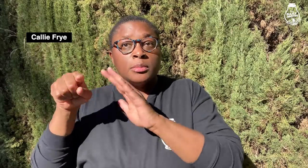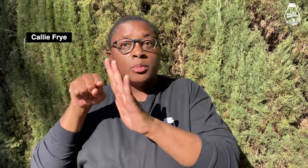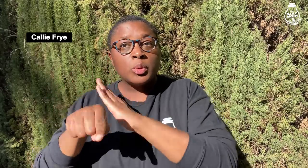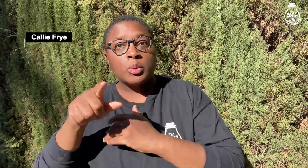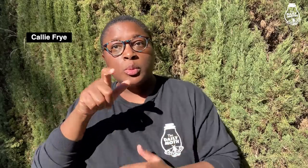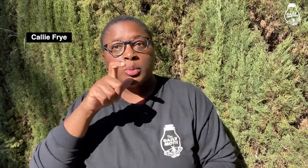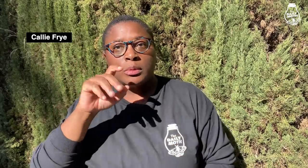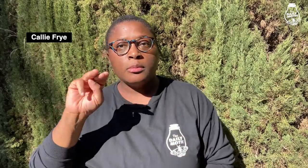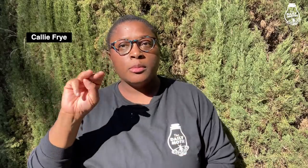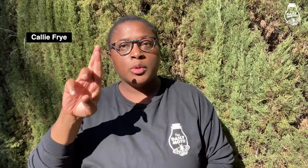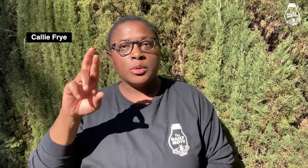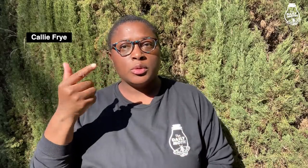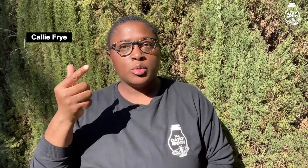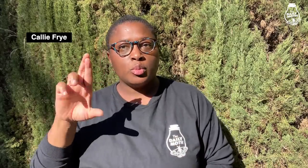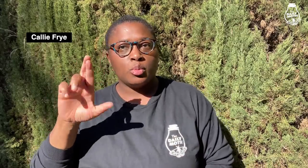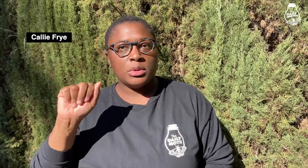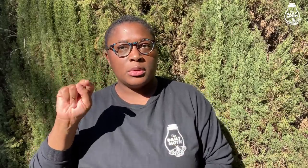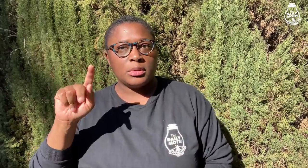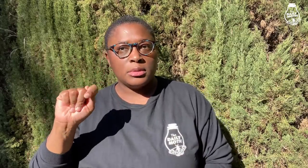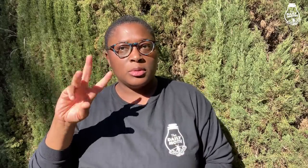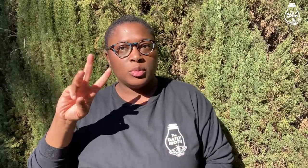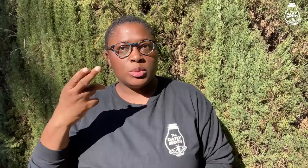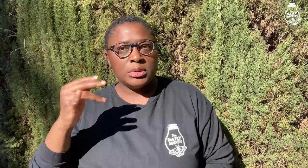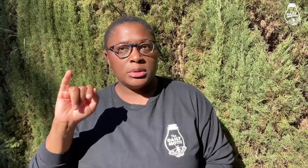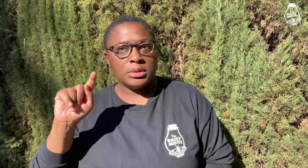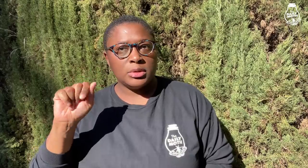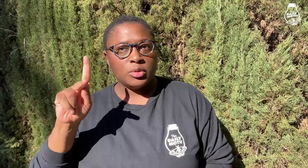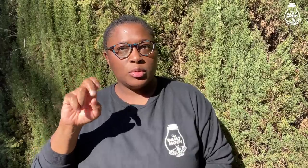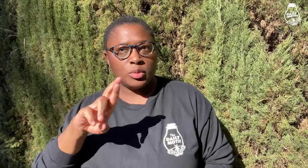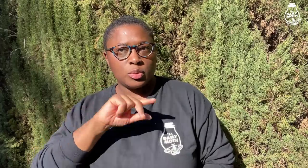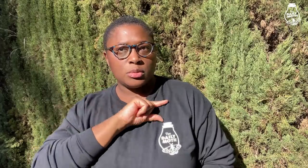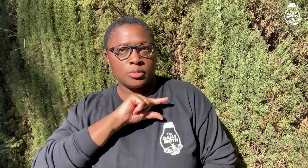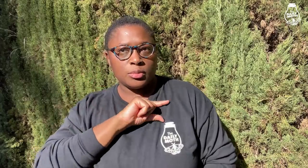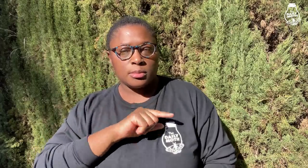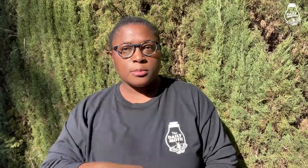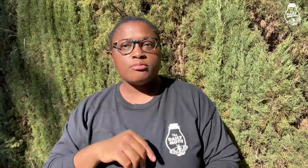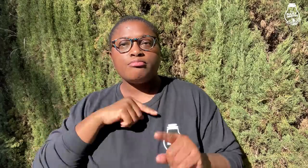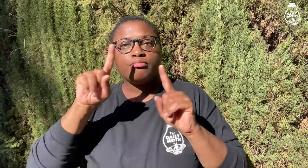He is accused of murdering Mr. Grant Whitaker.